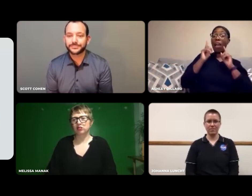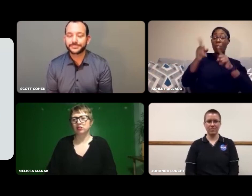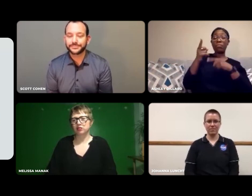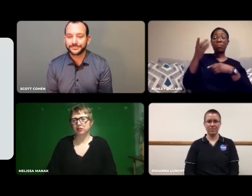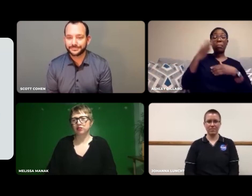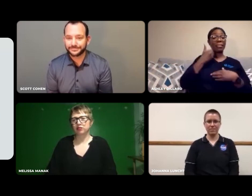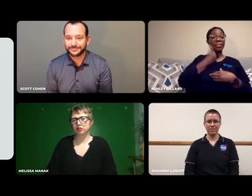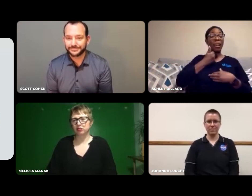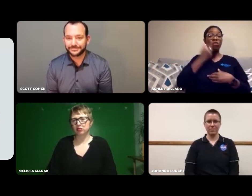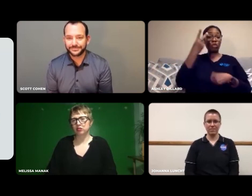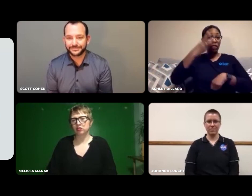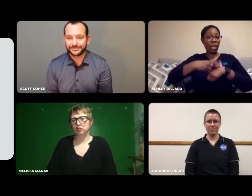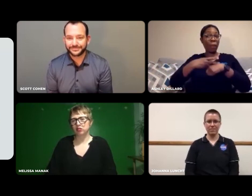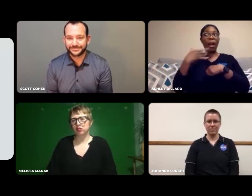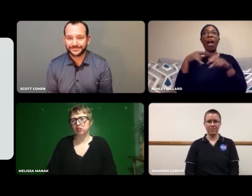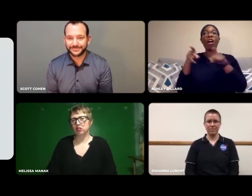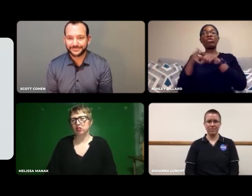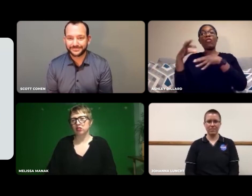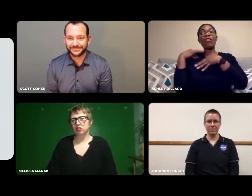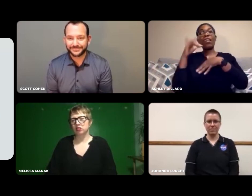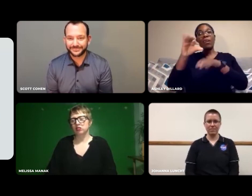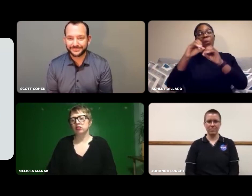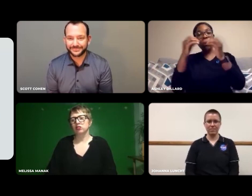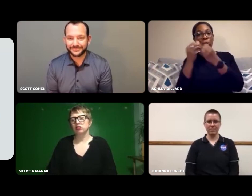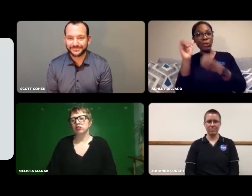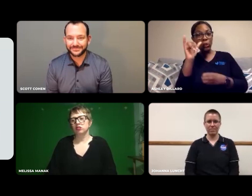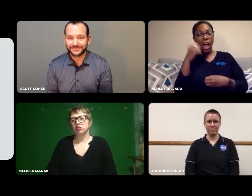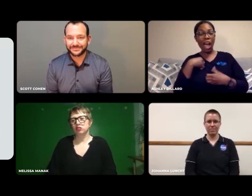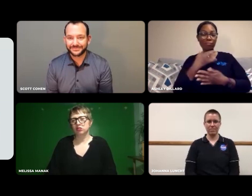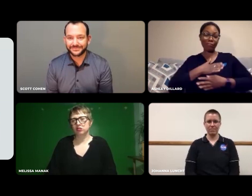I went twice, myself, and volunteered for that organization.